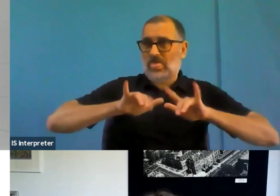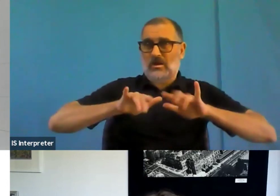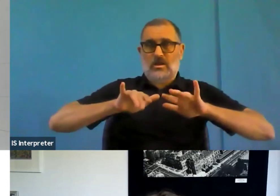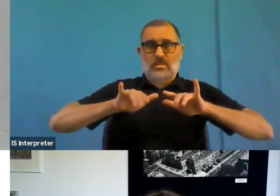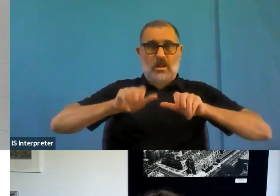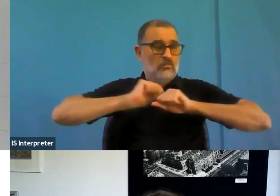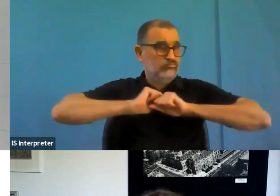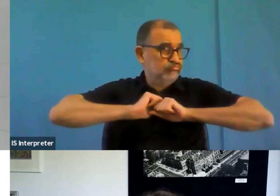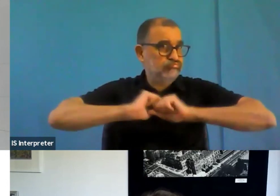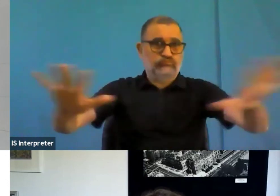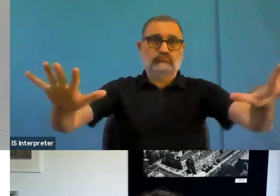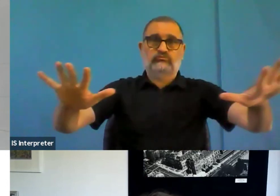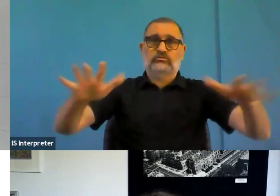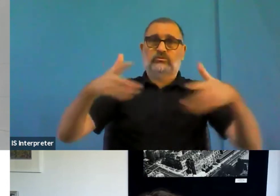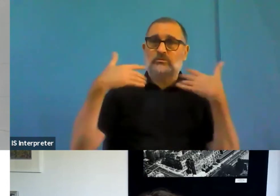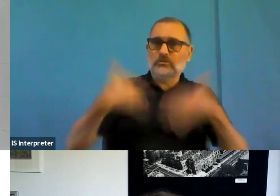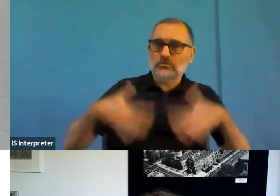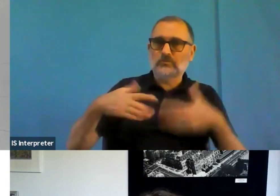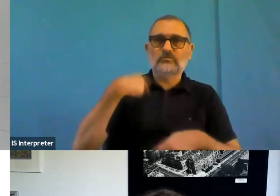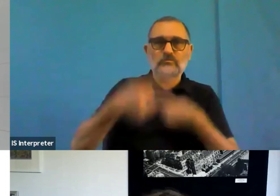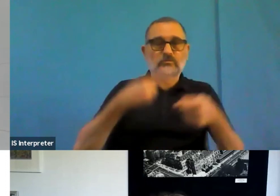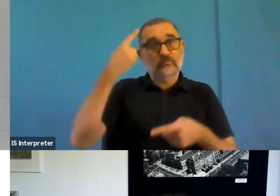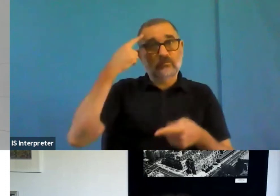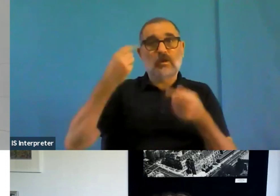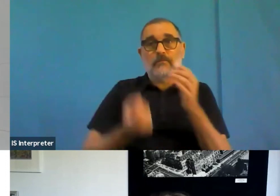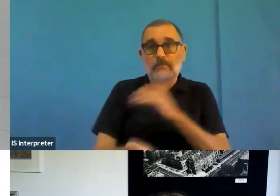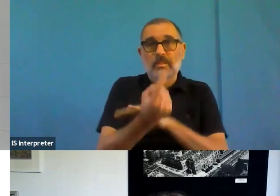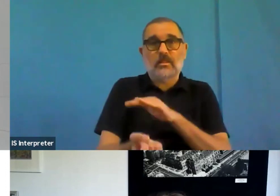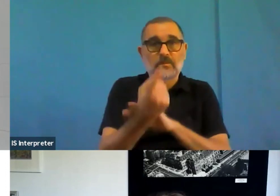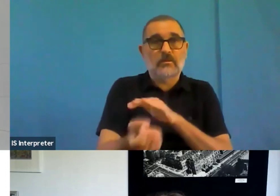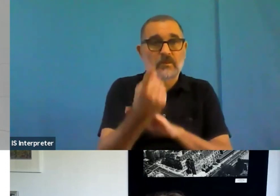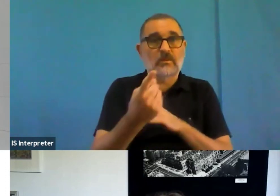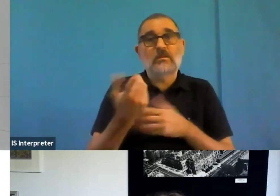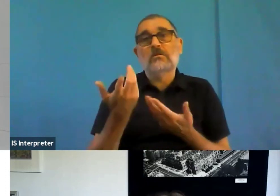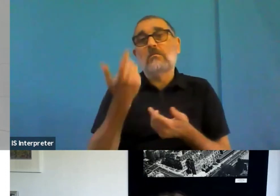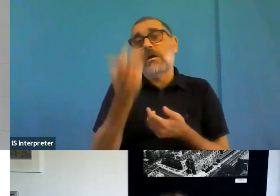This, I think it's a bit beyond one single directive, but maybe with the Accessibility